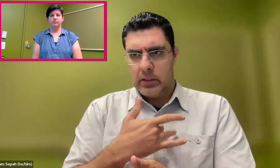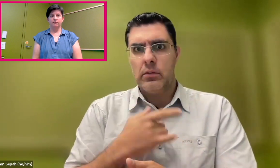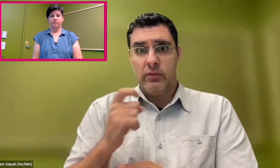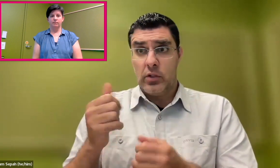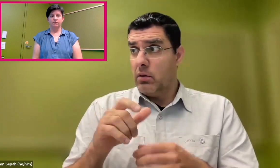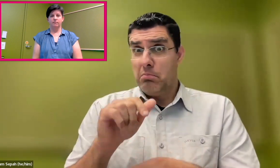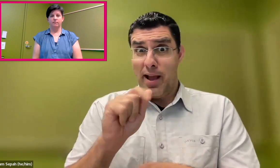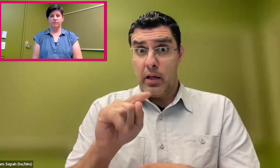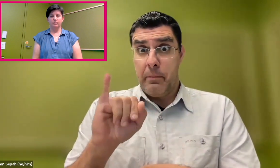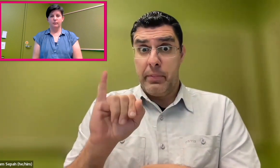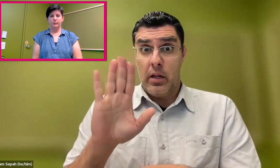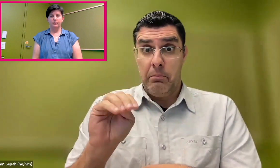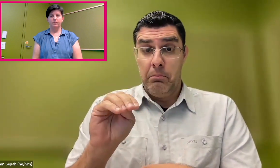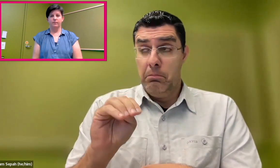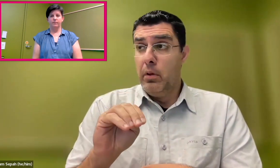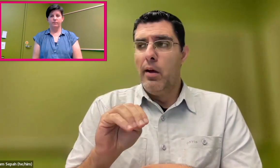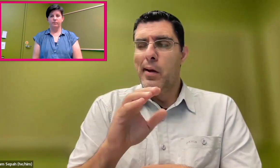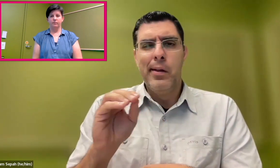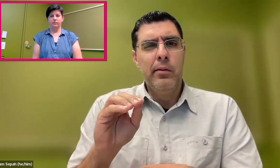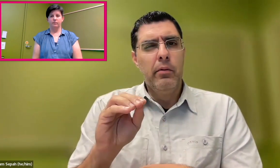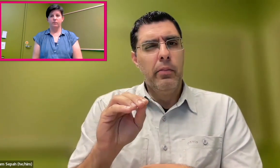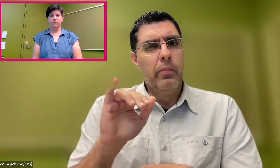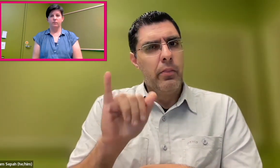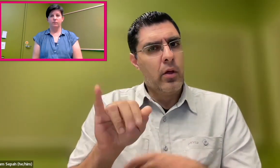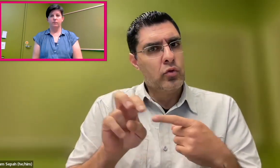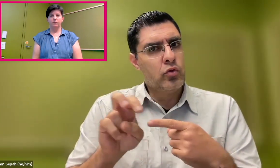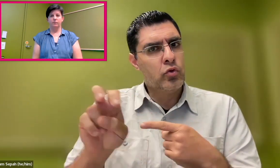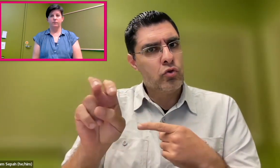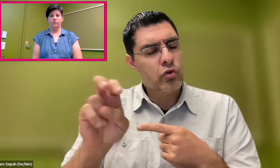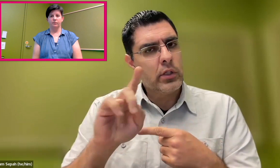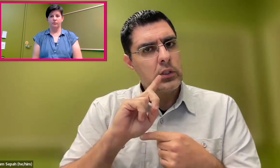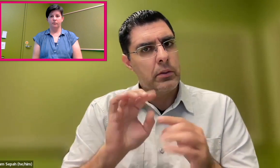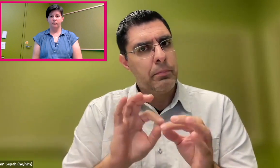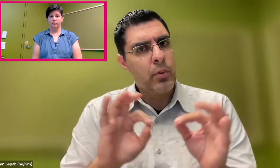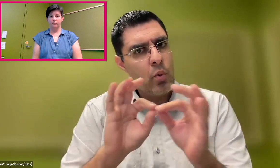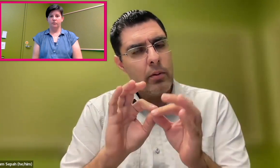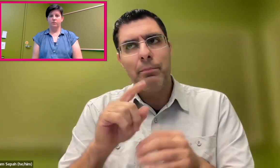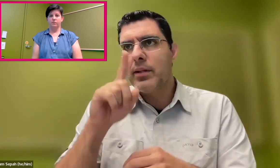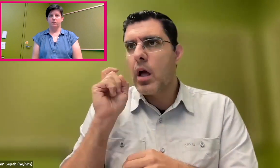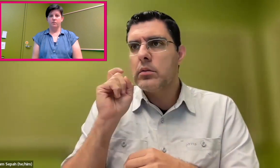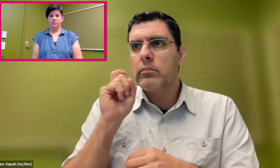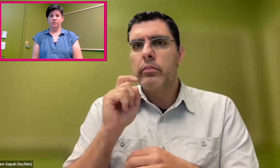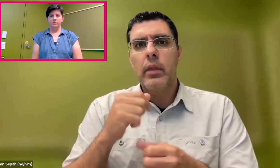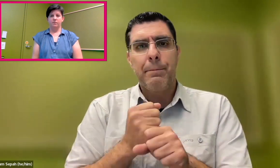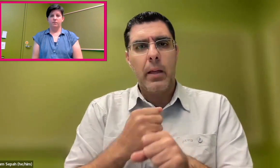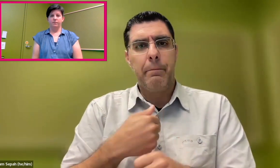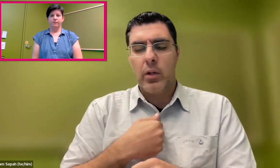but making me stretch, out of the gate, at IBM. And that journey was so important to my career,